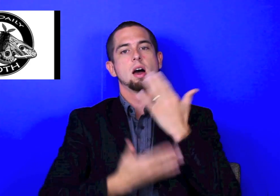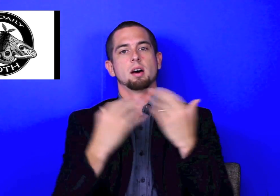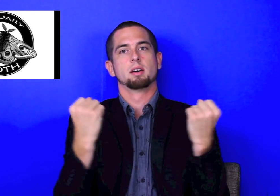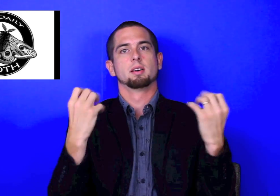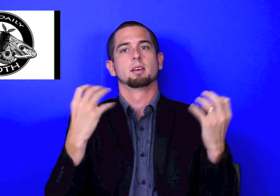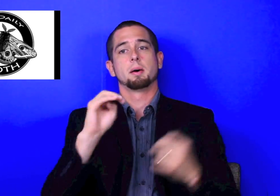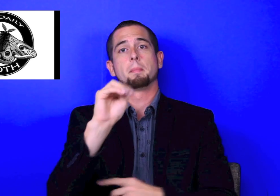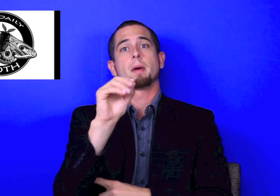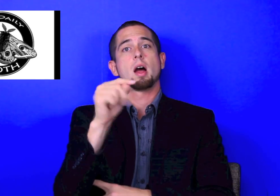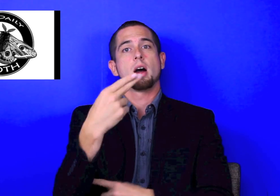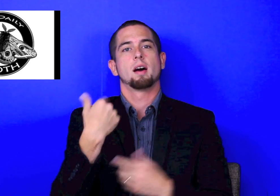He lives in Washington, D.C. and is a skilled artist. If you see on the moth, there are hands. This represents our hands.